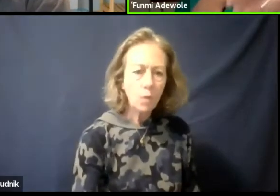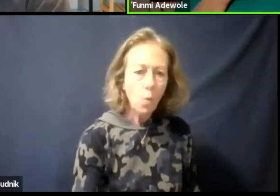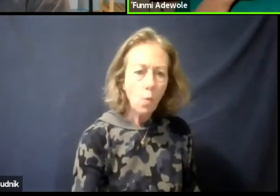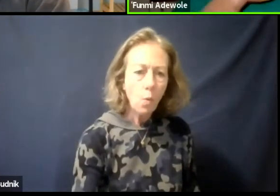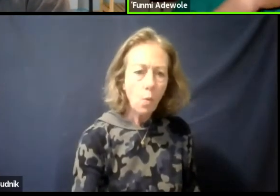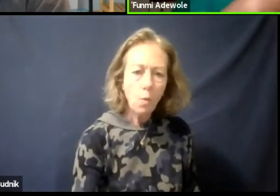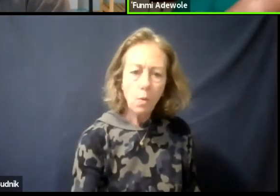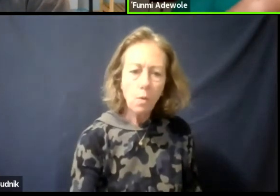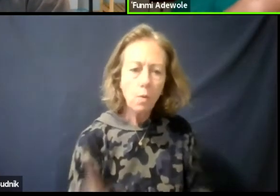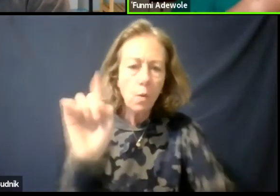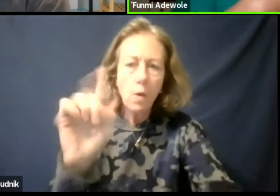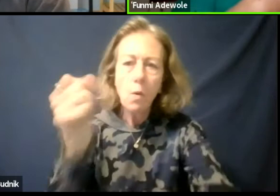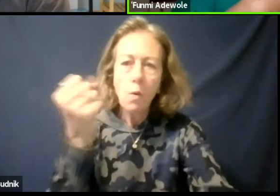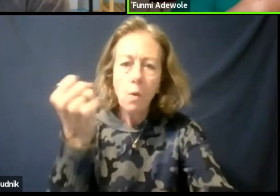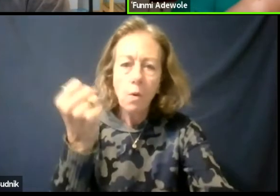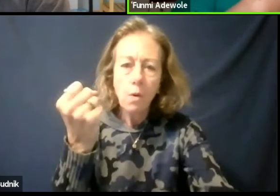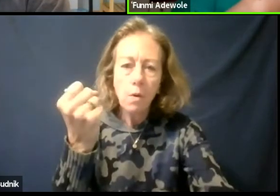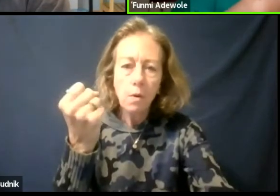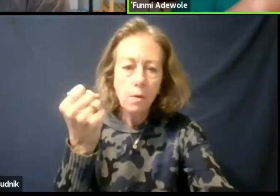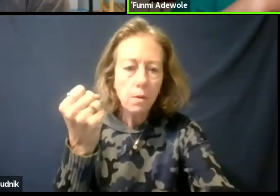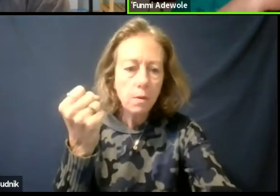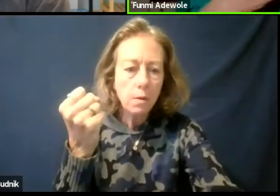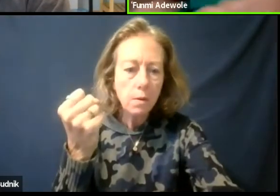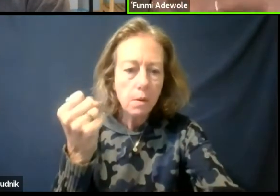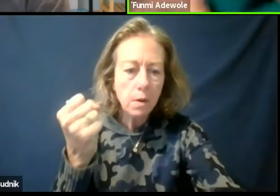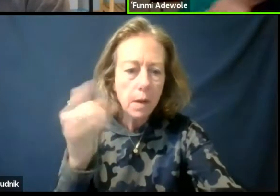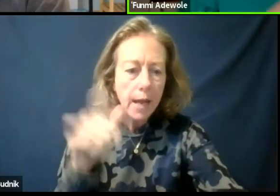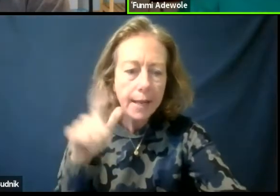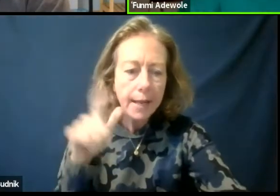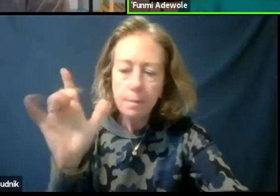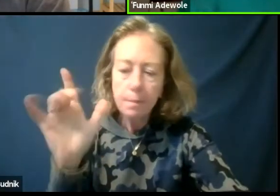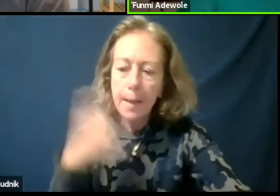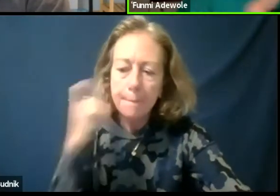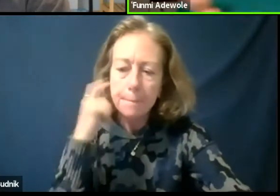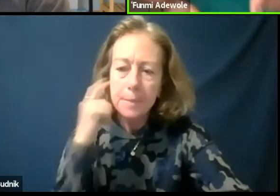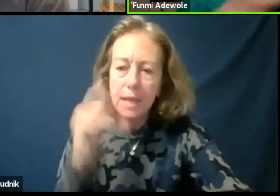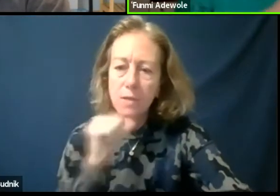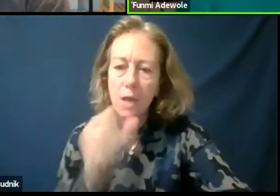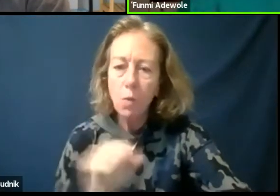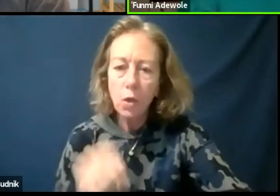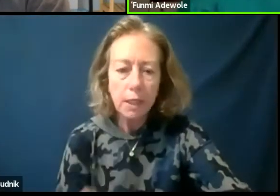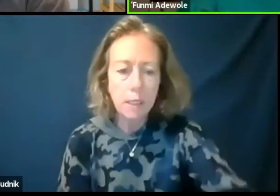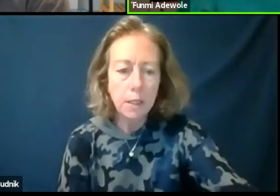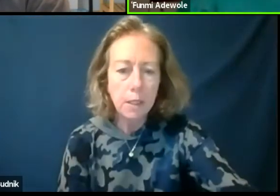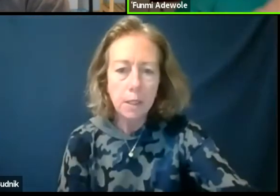because they are afraid of the artistic director, so they can't get the performance that they want from this person,